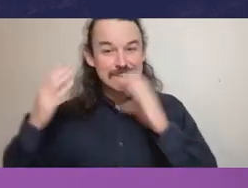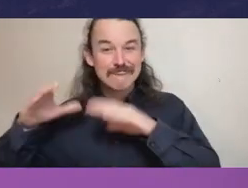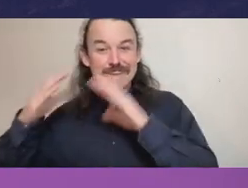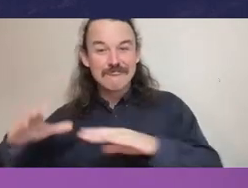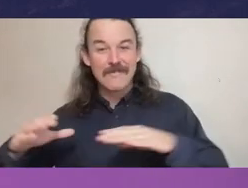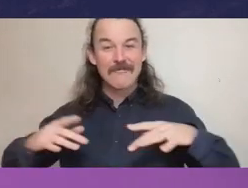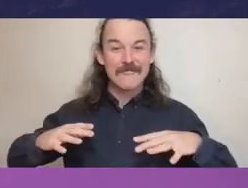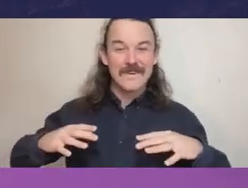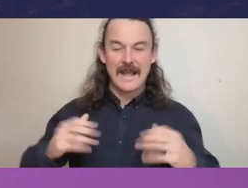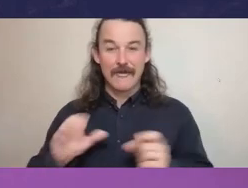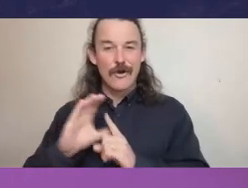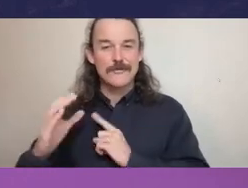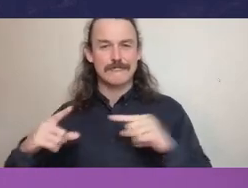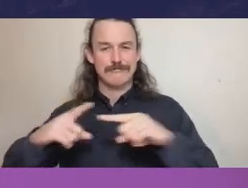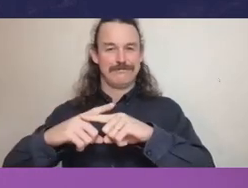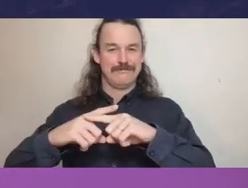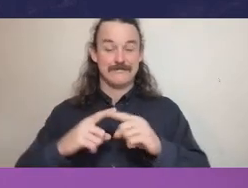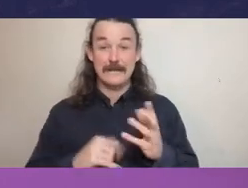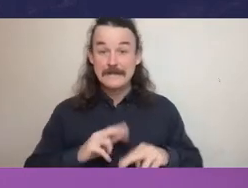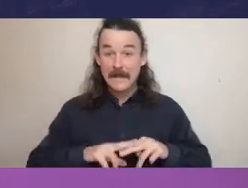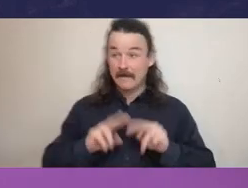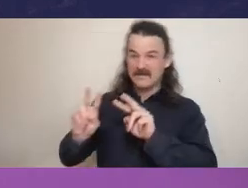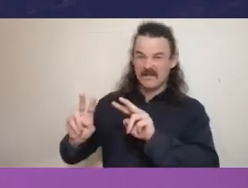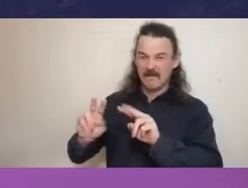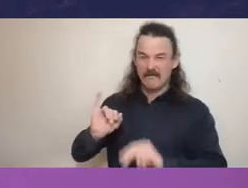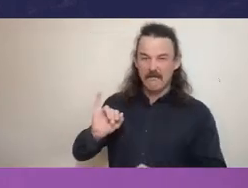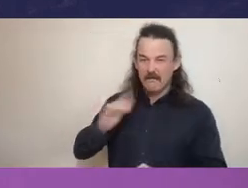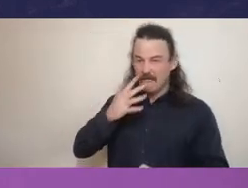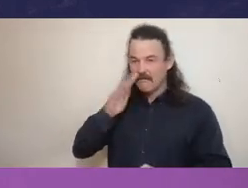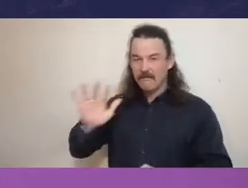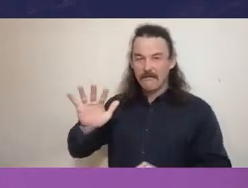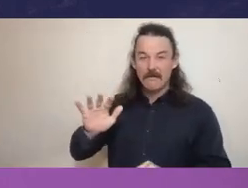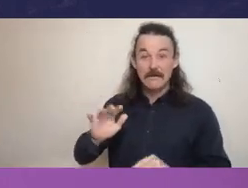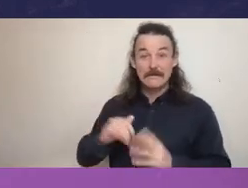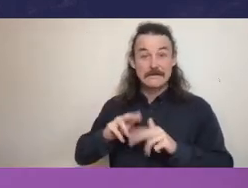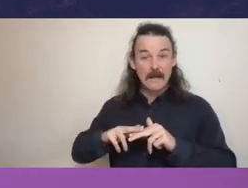And of course, the staff saw that as something that they were able to do that was okay.